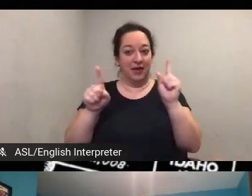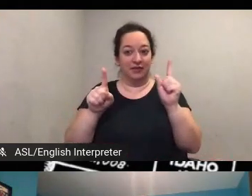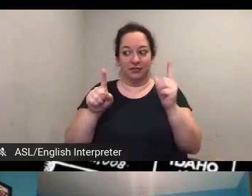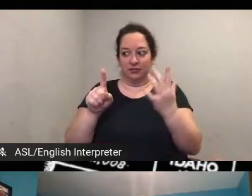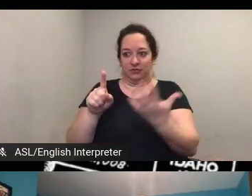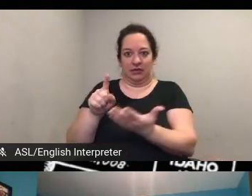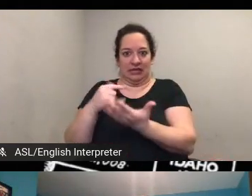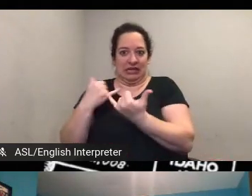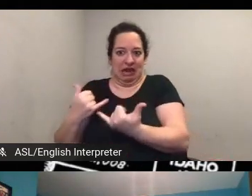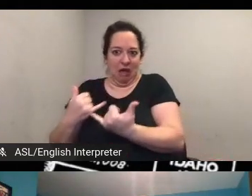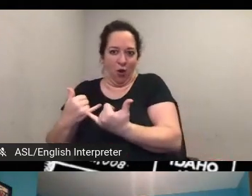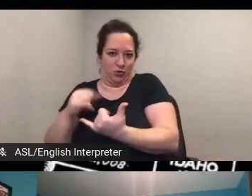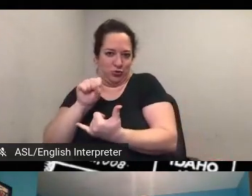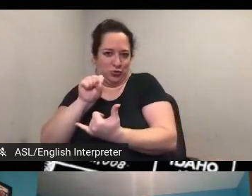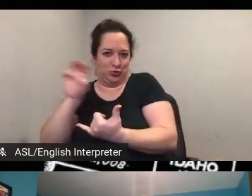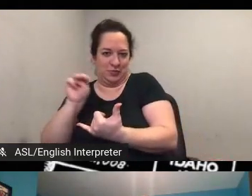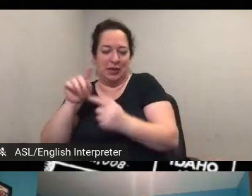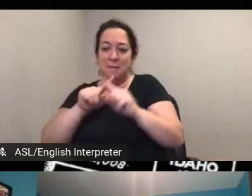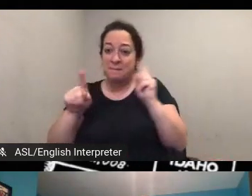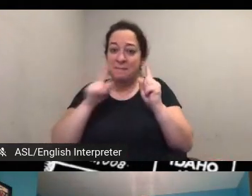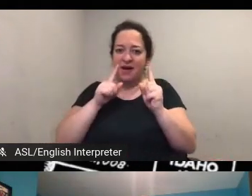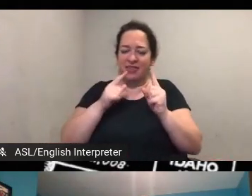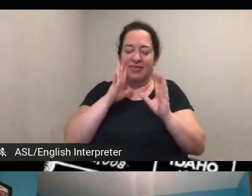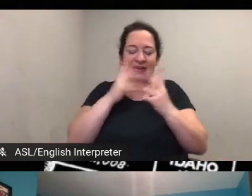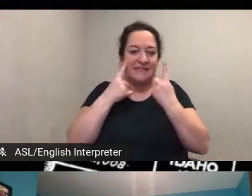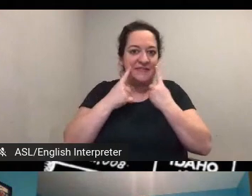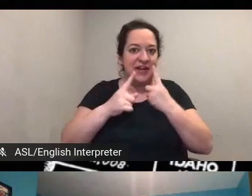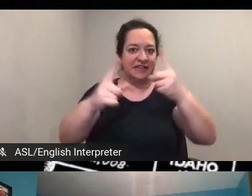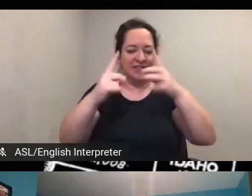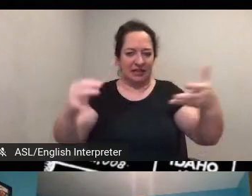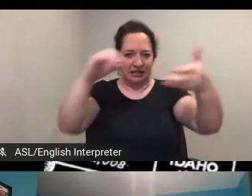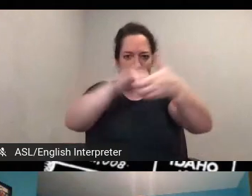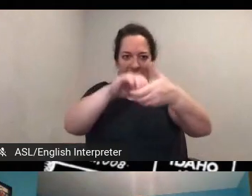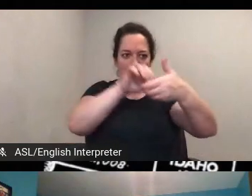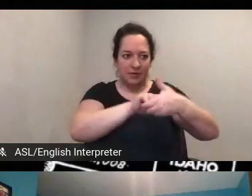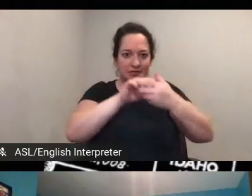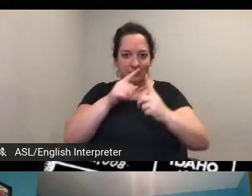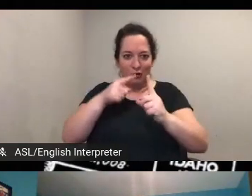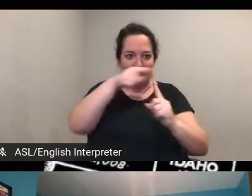effectiveness of collaboration across geographies and across identities